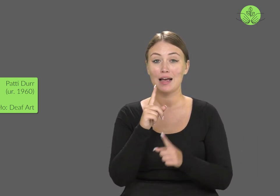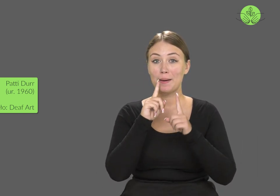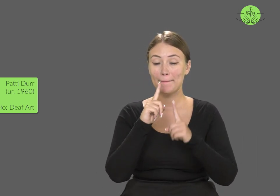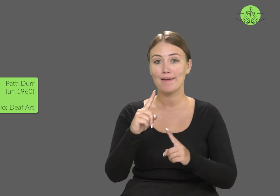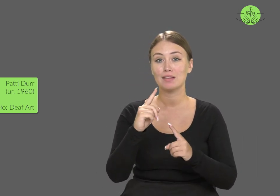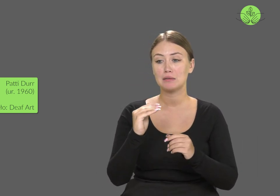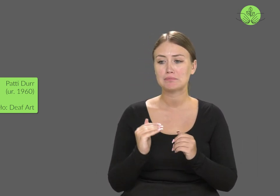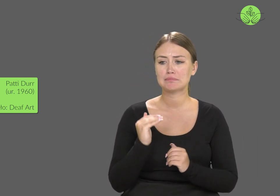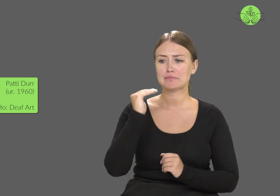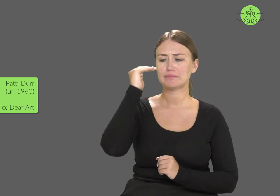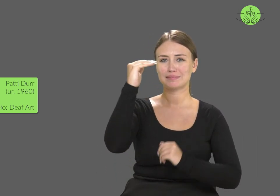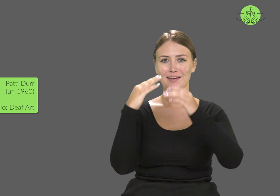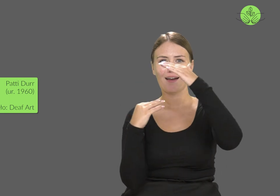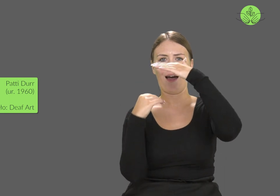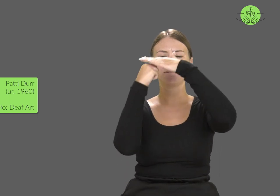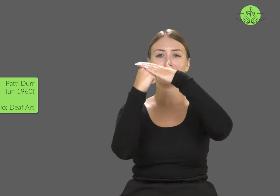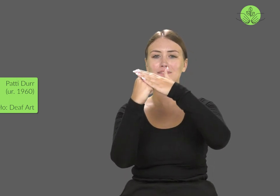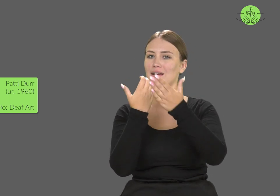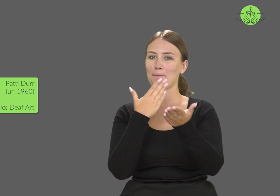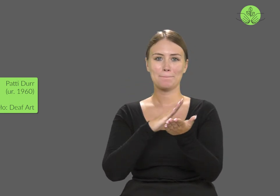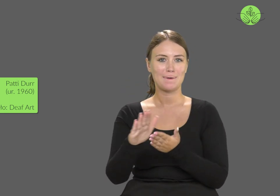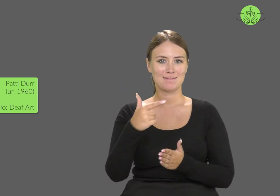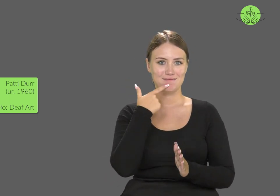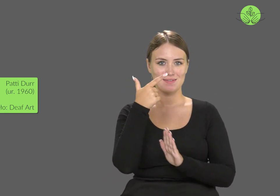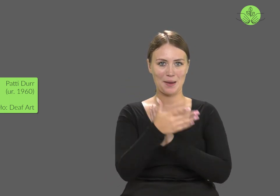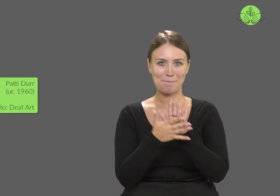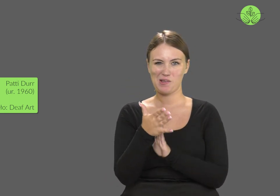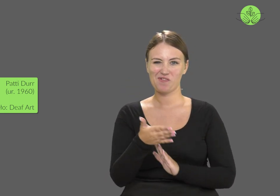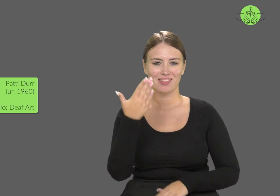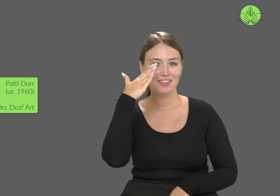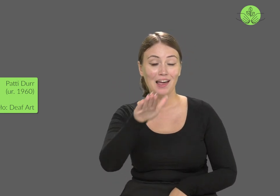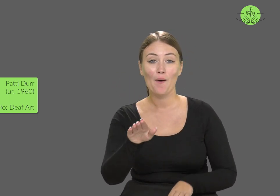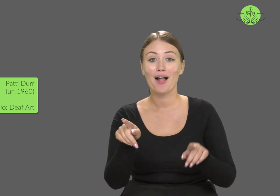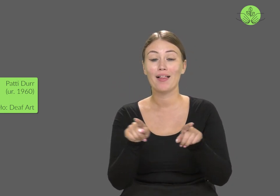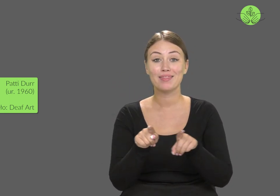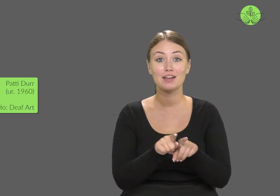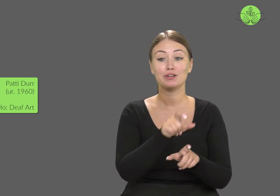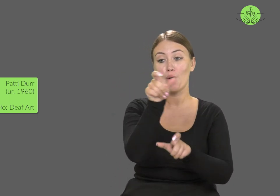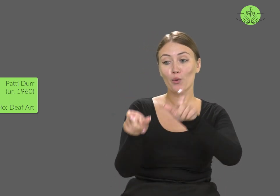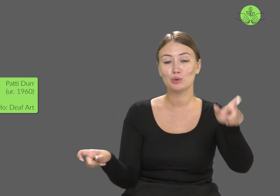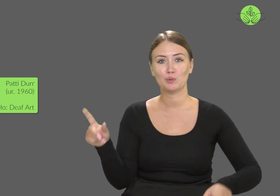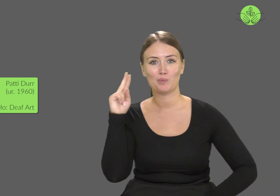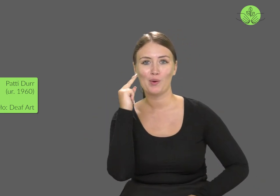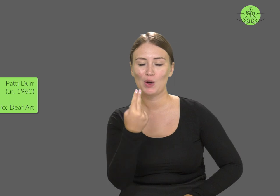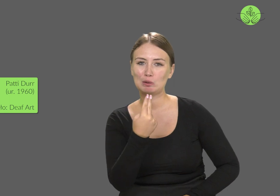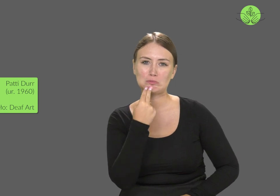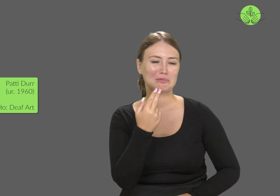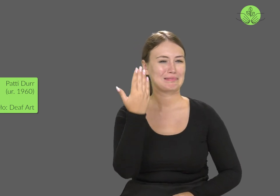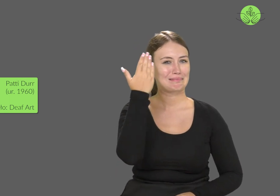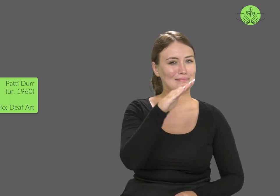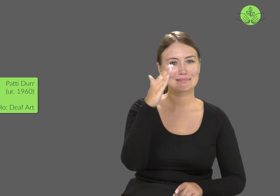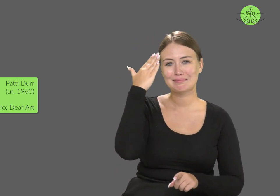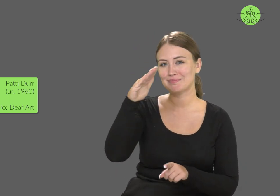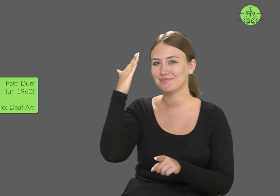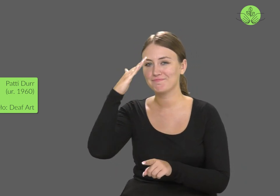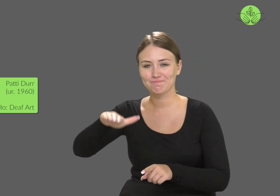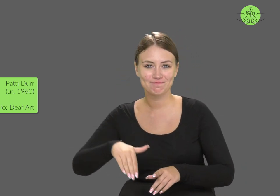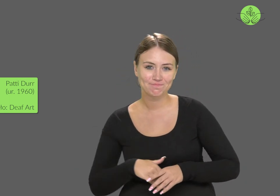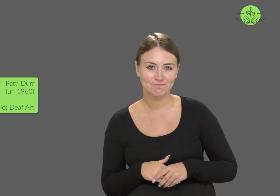She grew up without sign language and didn't know any other deaf individuals.